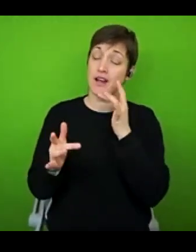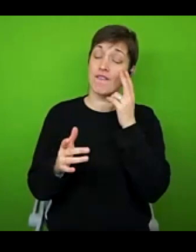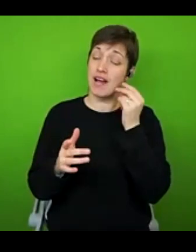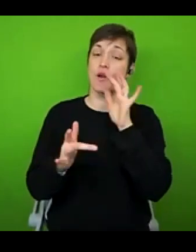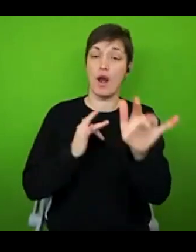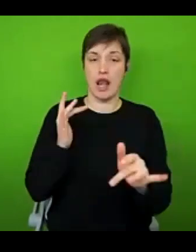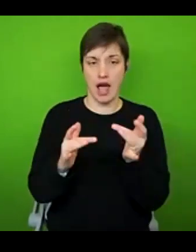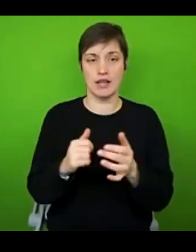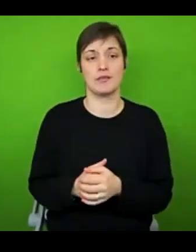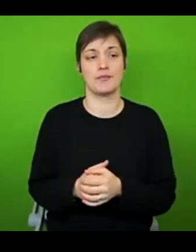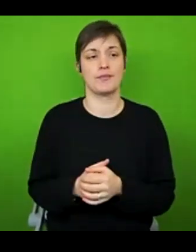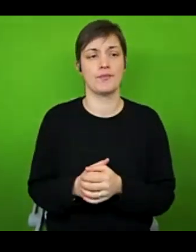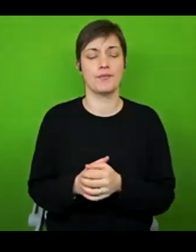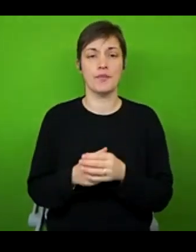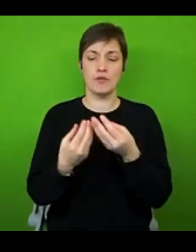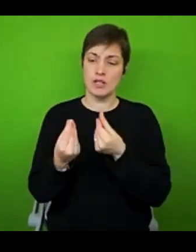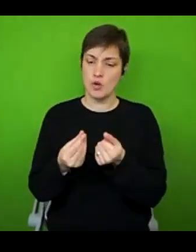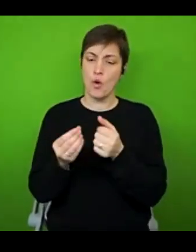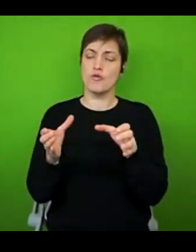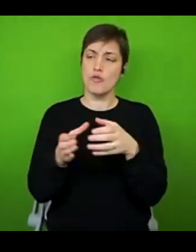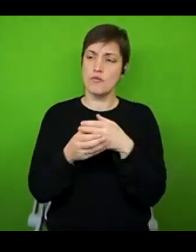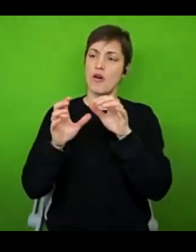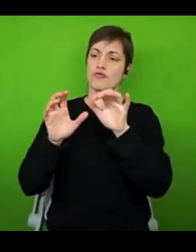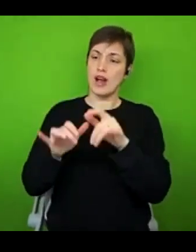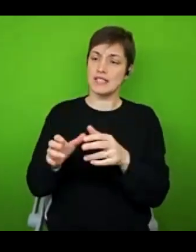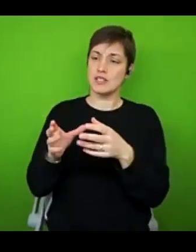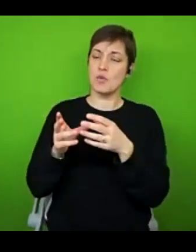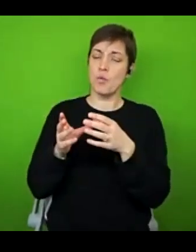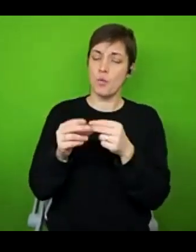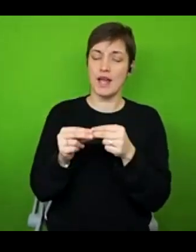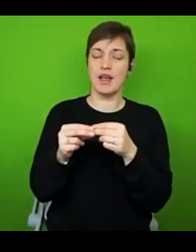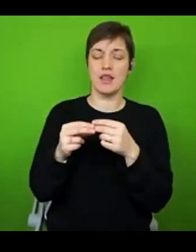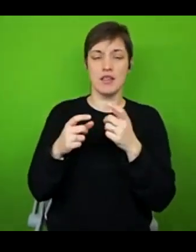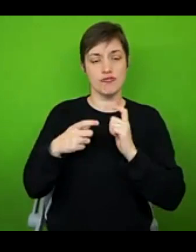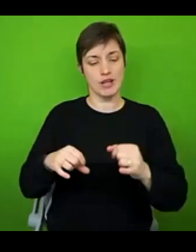Resources or groups for writers with chronic illness, it's so hard to find advice that relates to my situation.